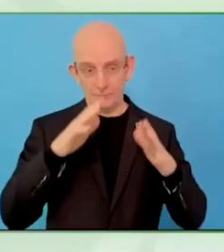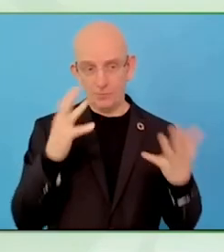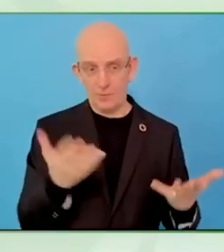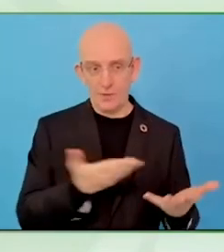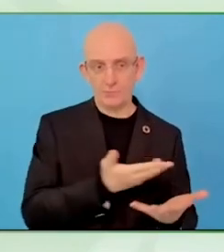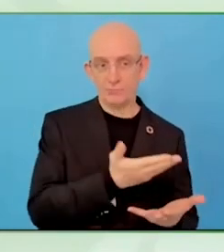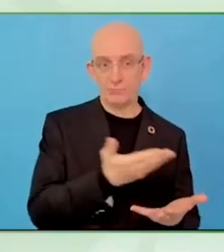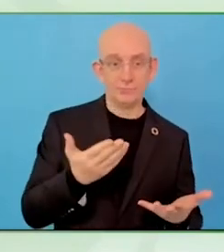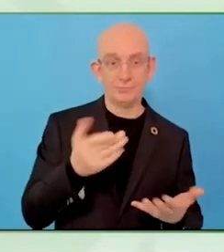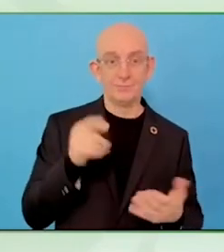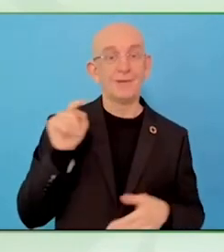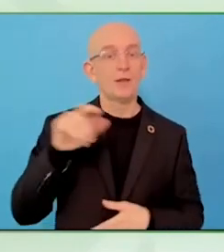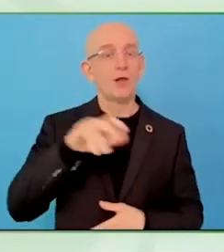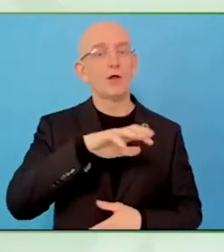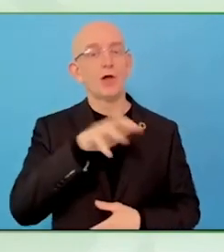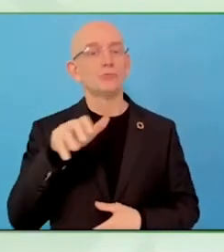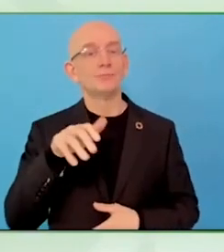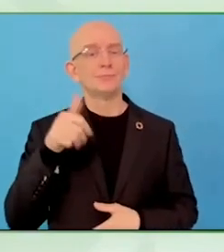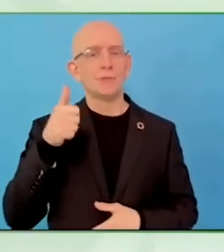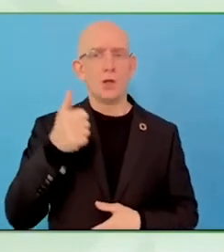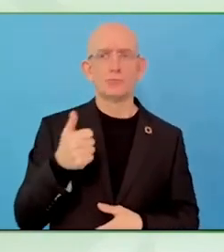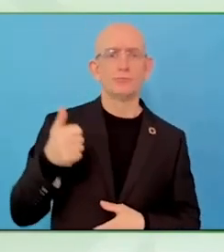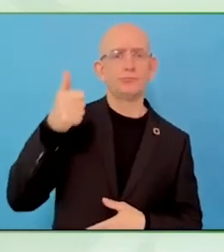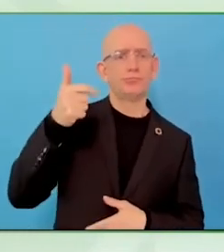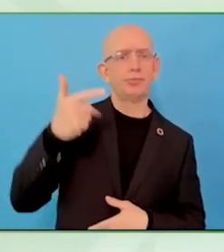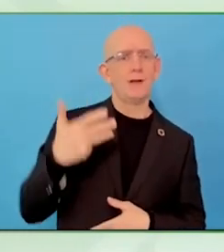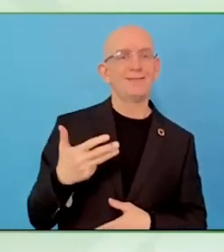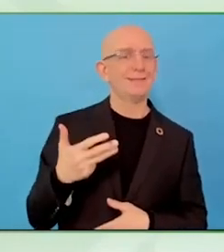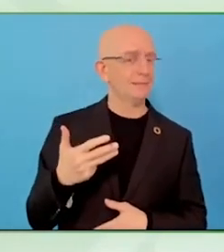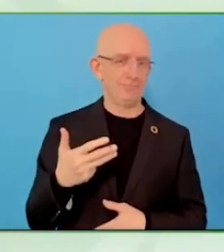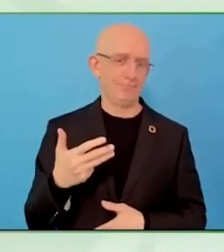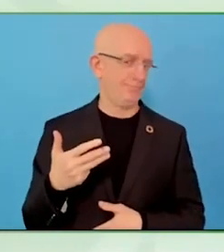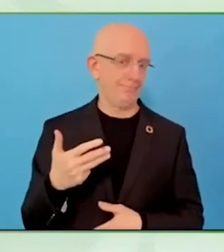it might be the first inclusive cultural centre in Palestine that